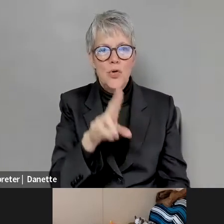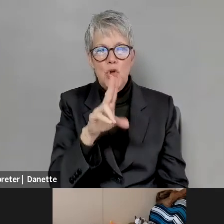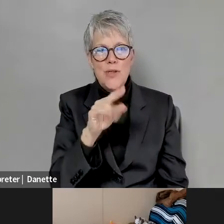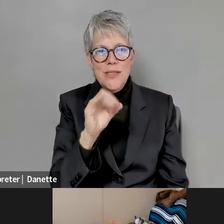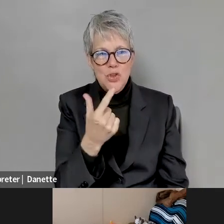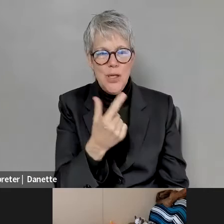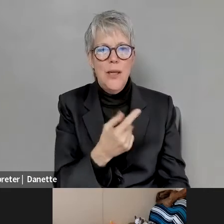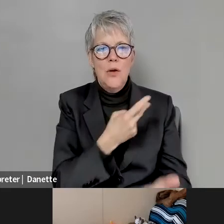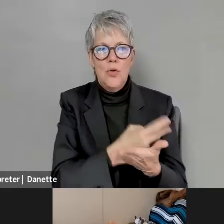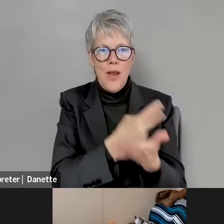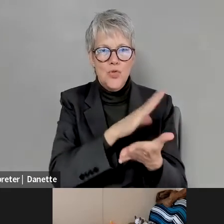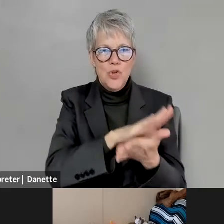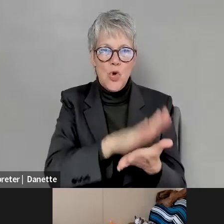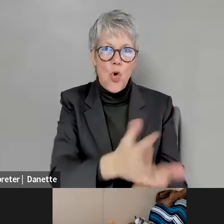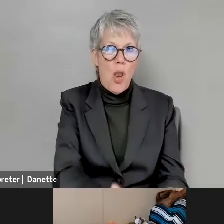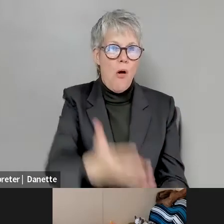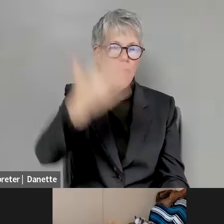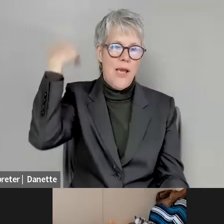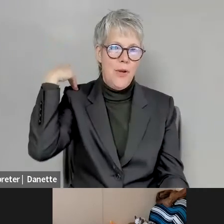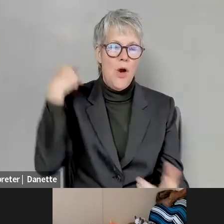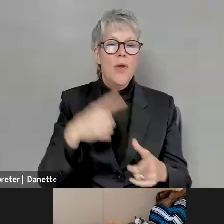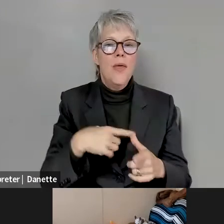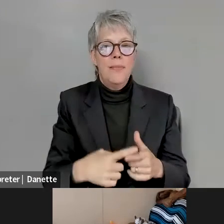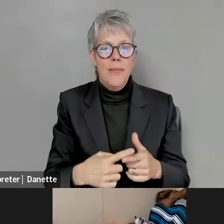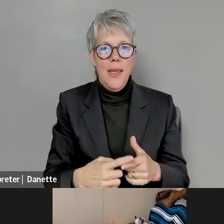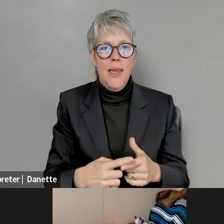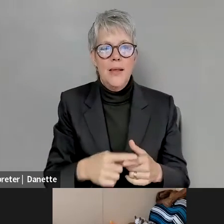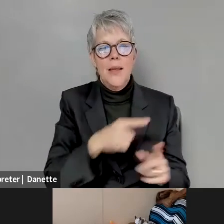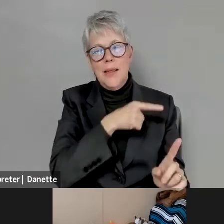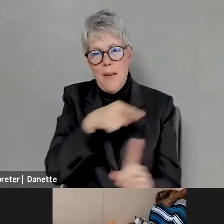a long time ago, and then came back to it this past summer,